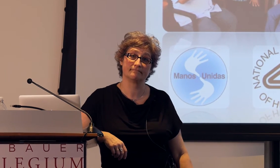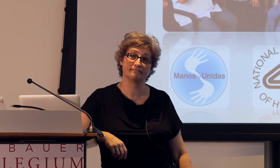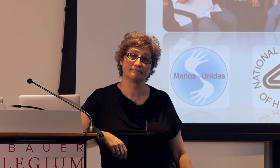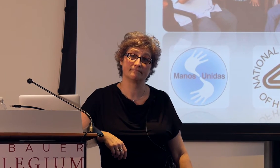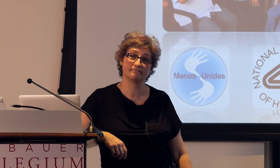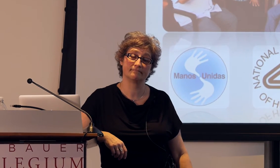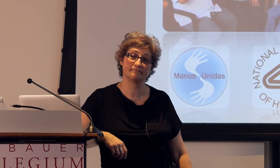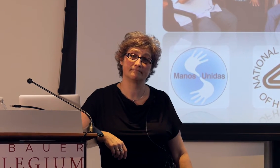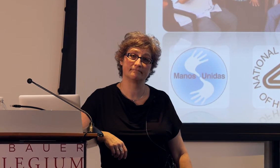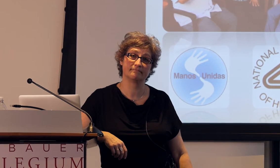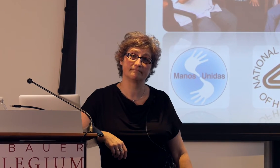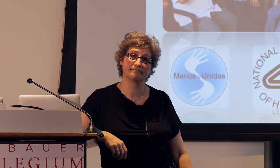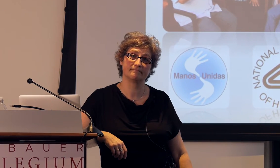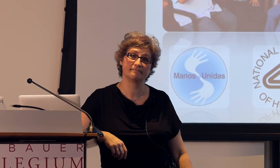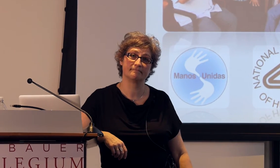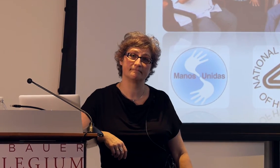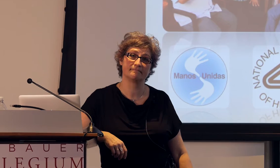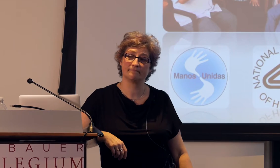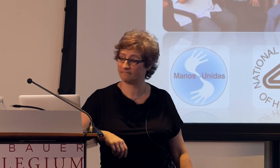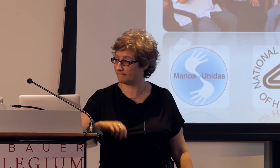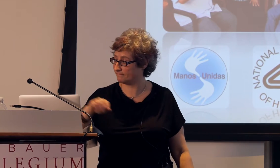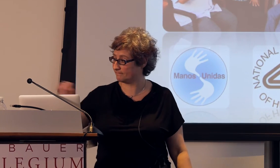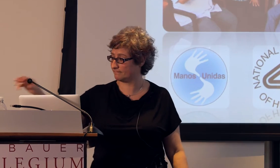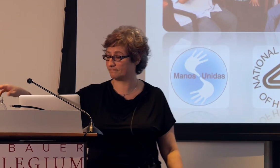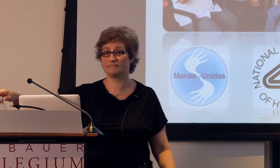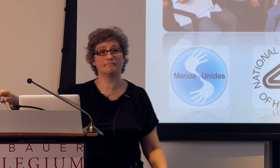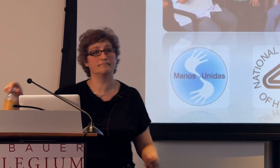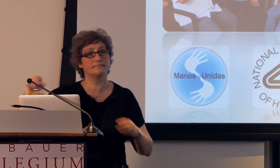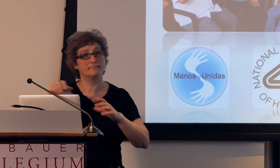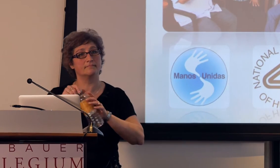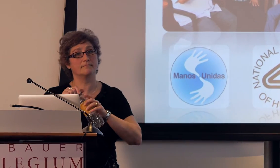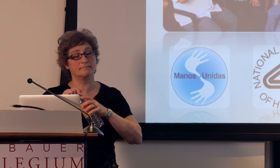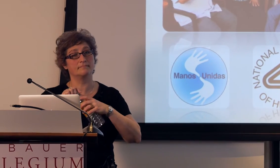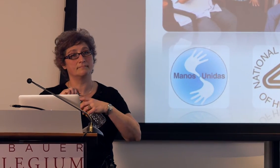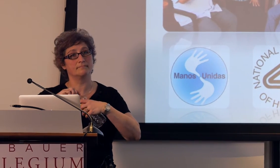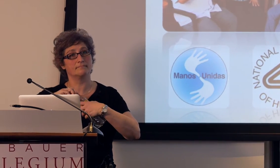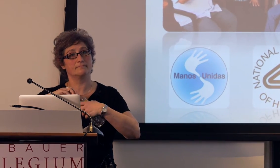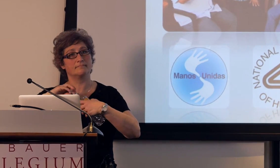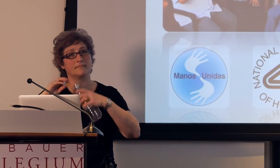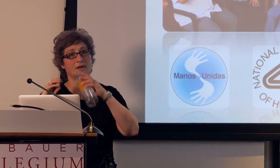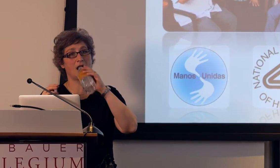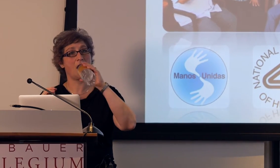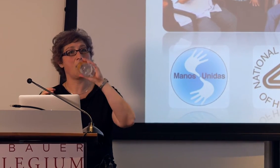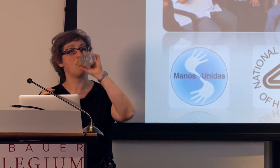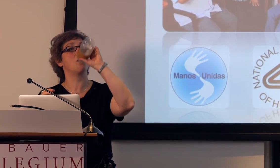I was thinking that, you know, if we actually think of language acquisition, also when the children